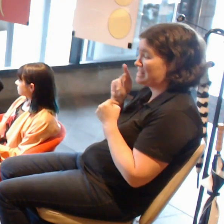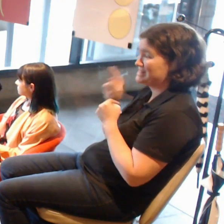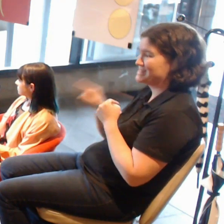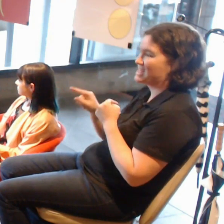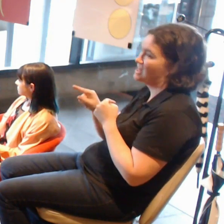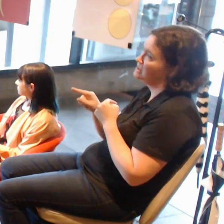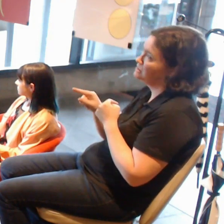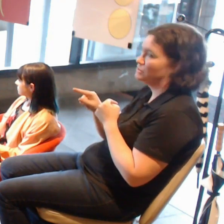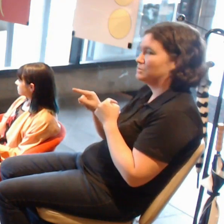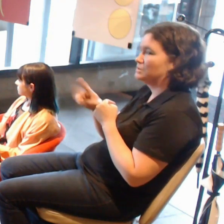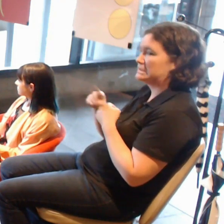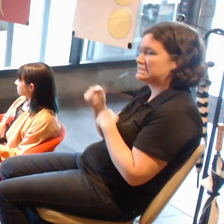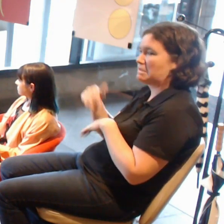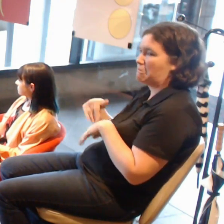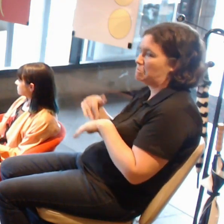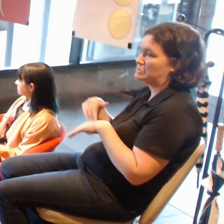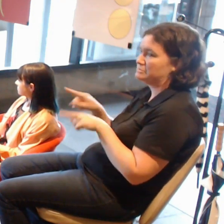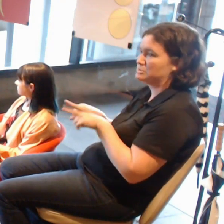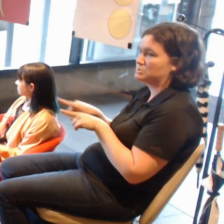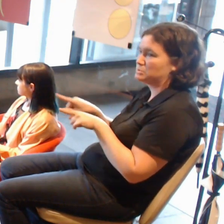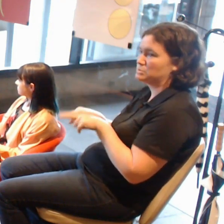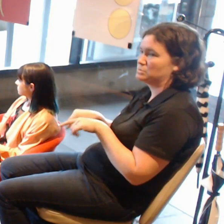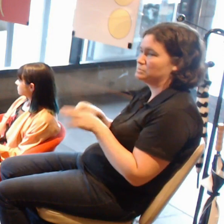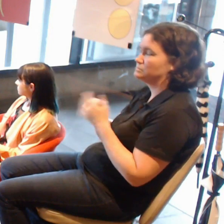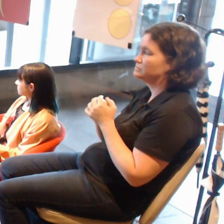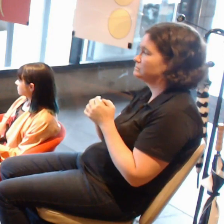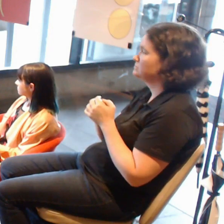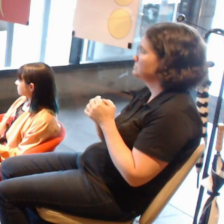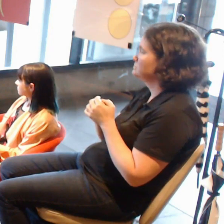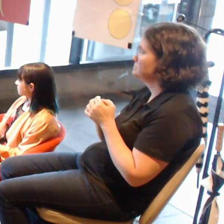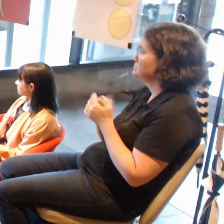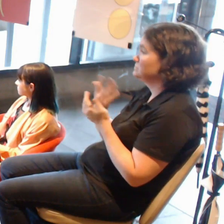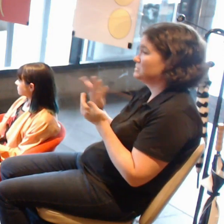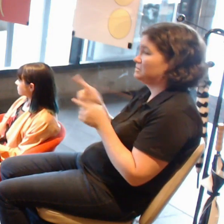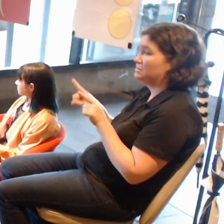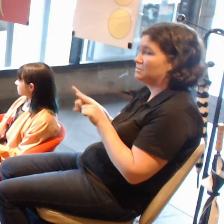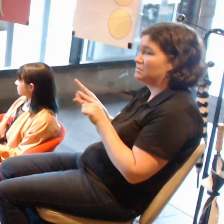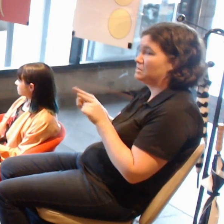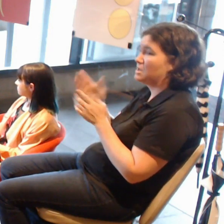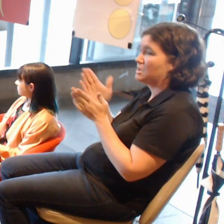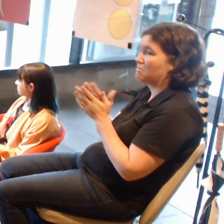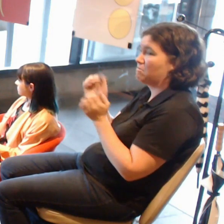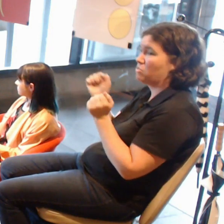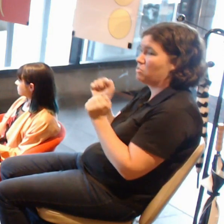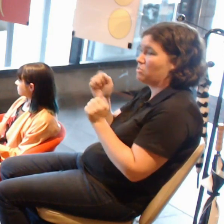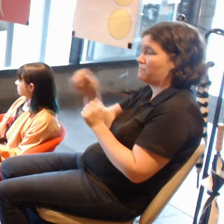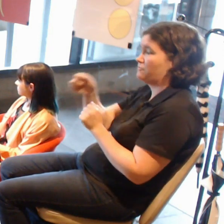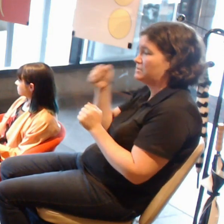And even on your fridges, smart fridges with heads-up displays, that sort of thing.